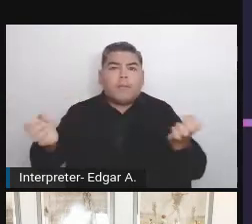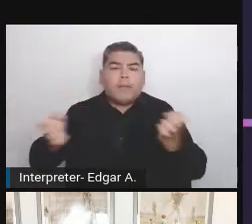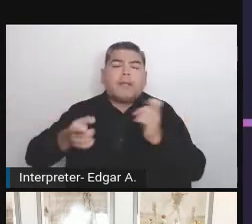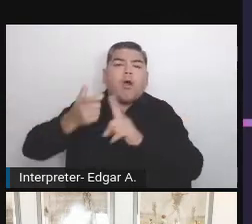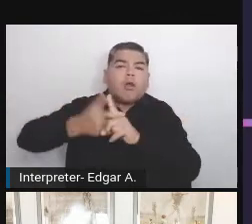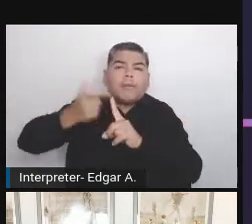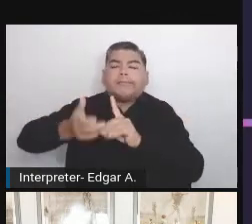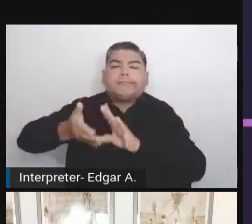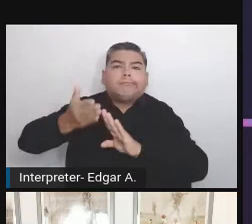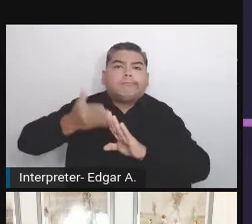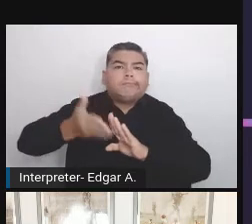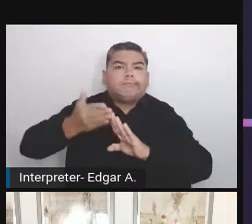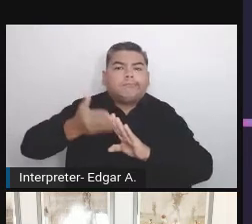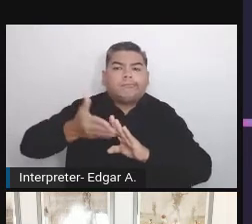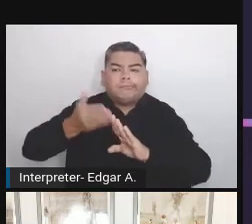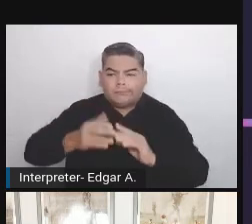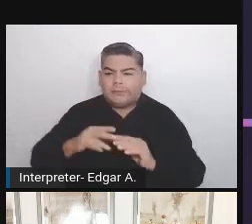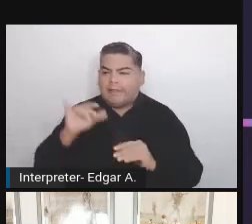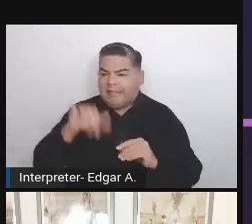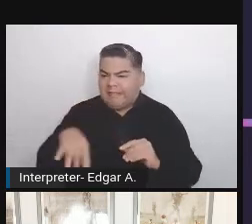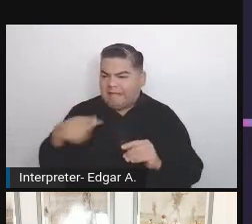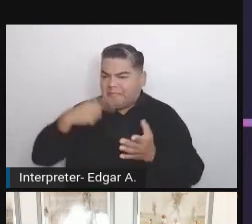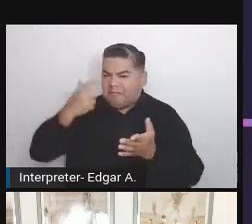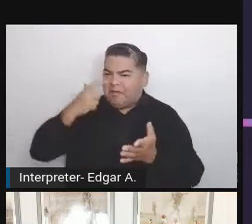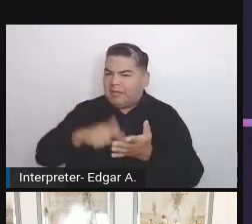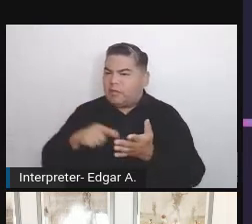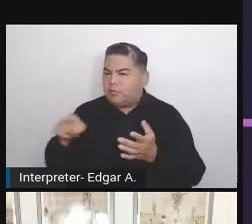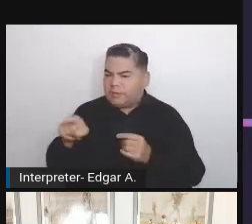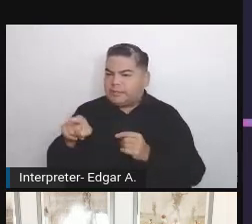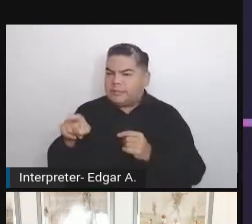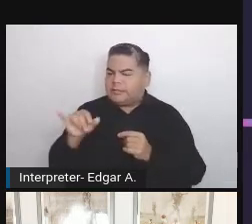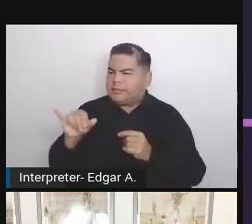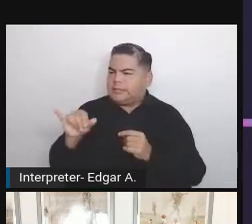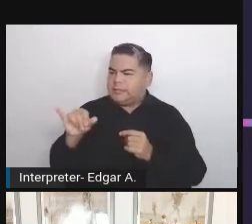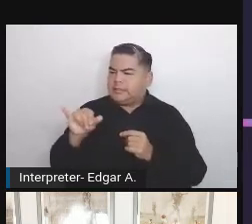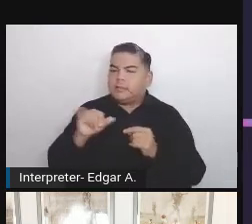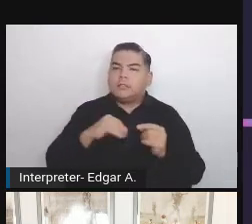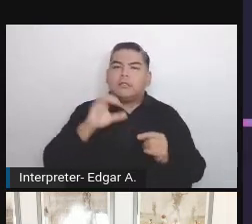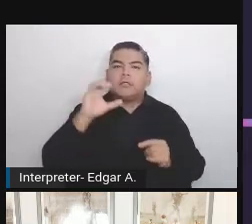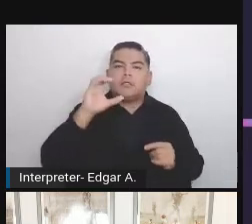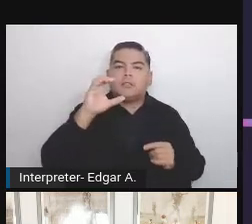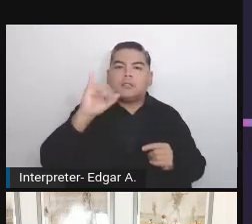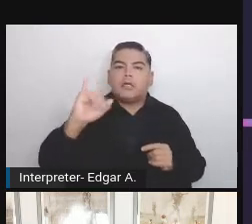I learned that it's not so popular, especially that workers